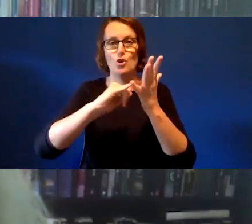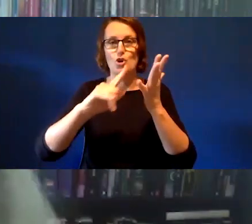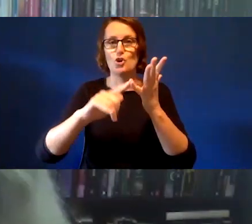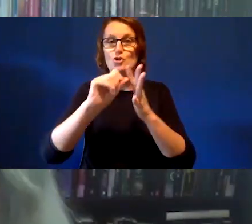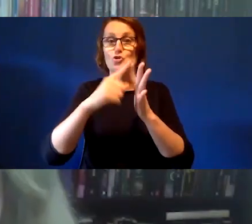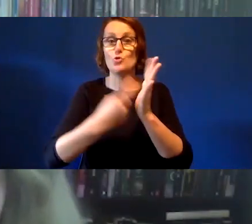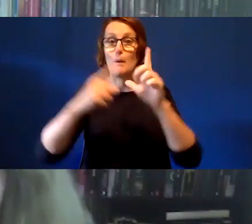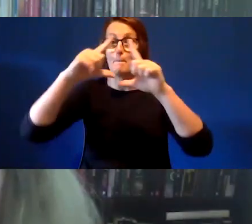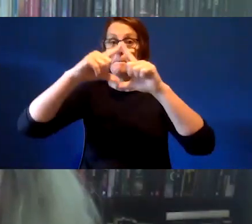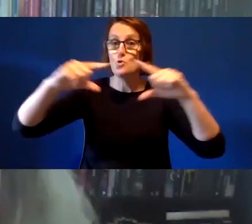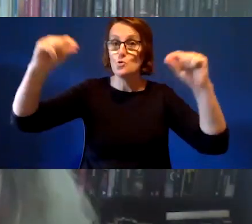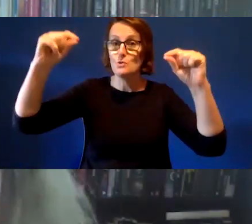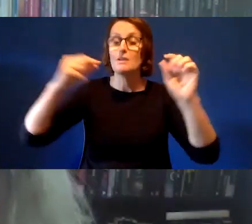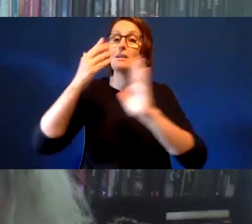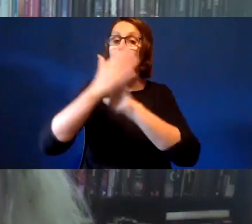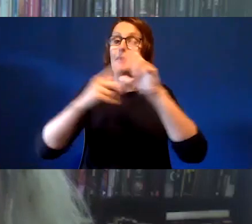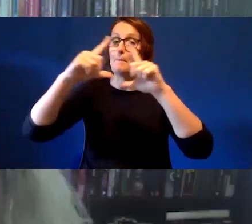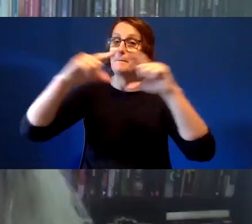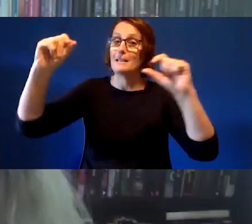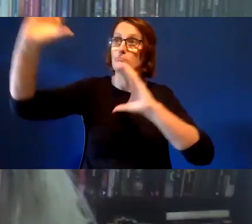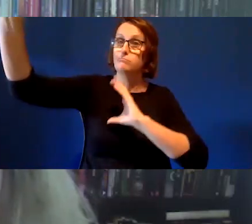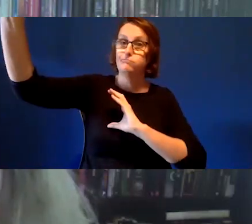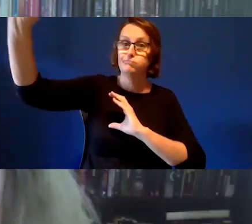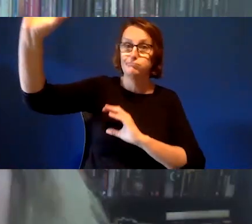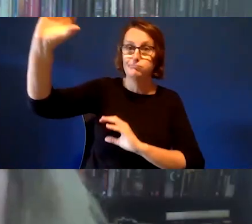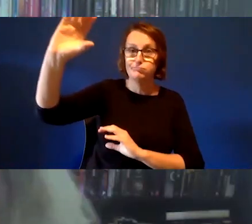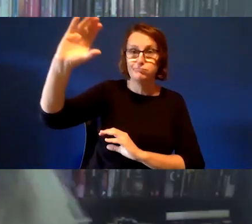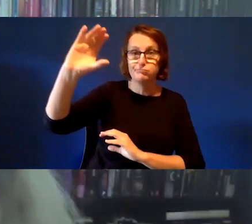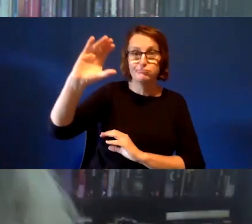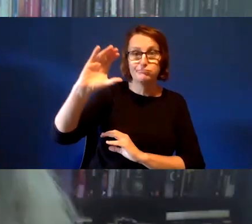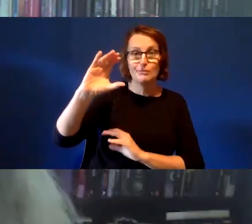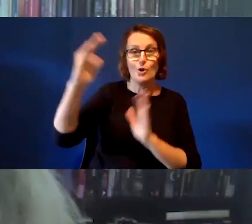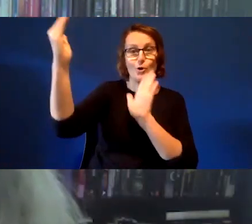moon is closest to the earth in its orbit and it is actually the closest